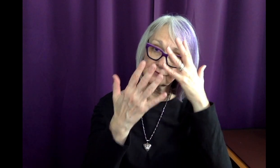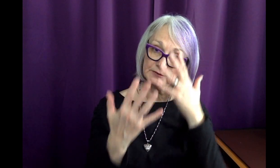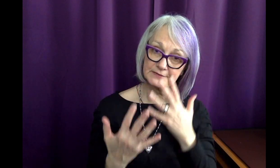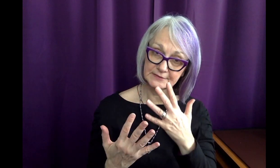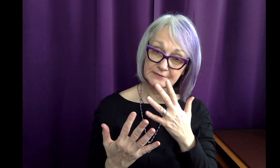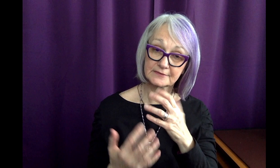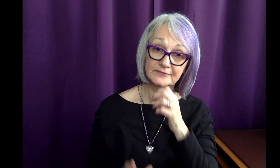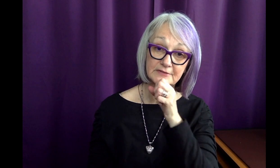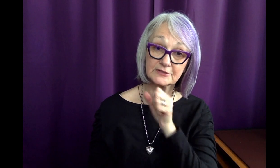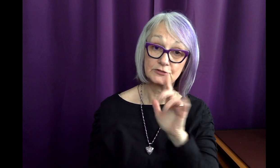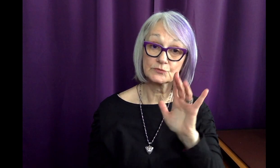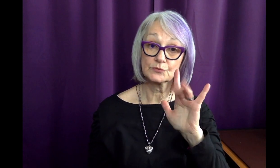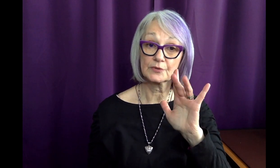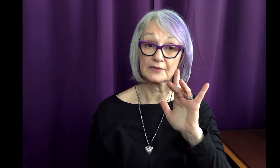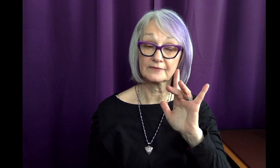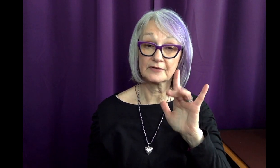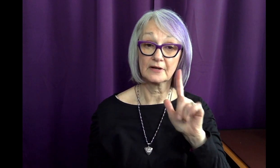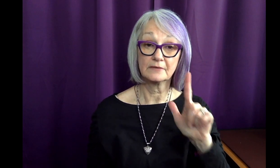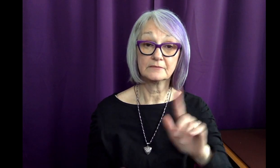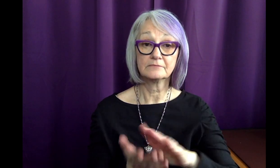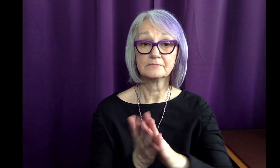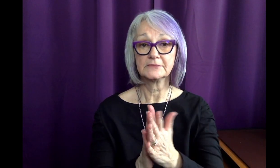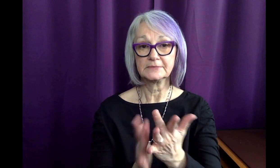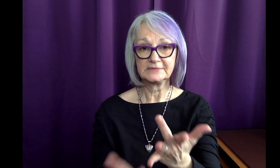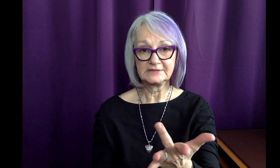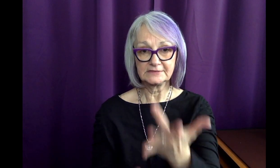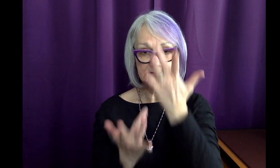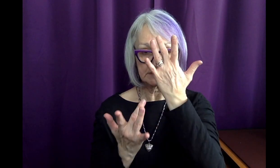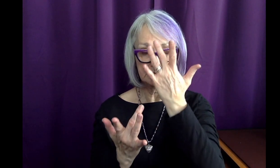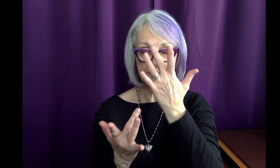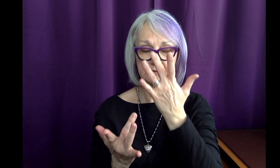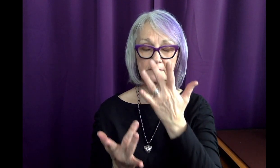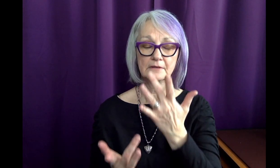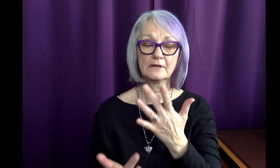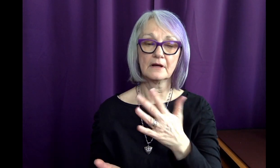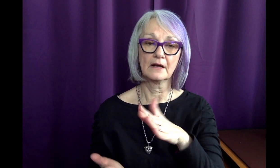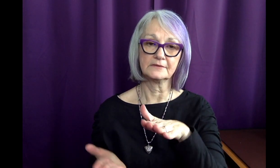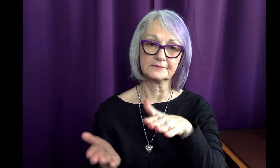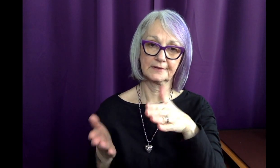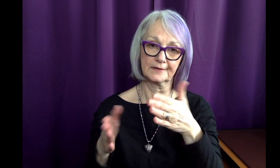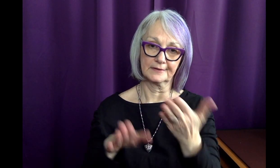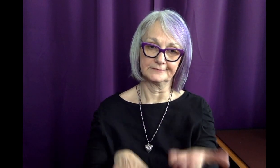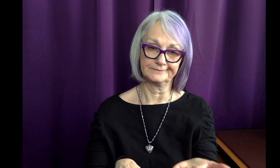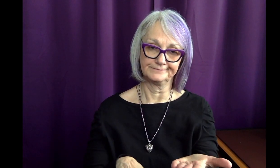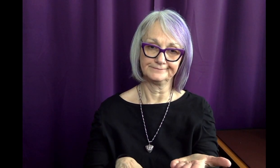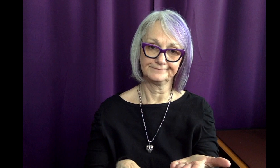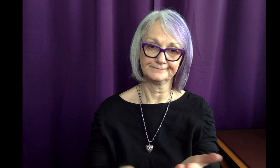Unfortunately, at 25 years old, Sarah became ill and died